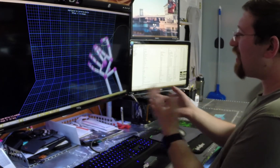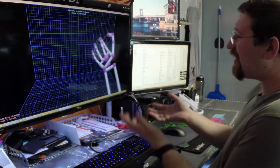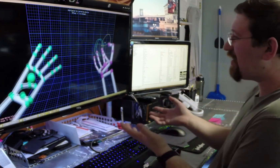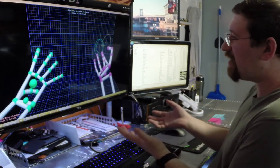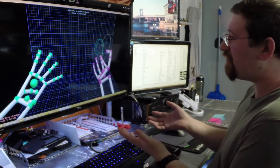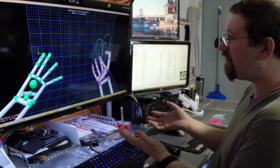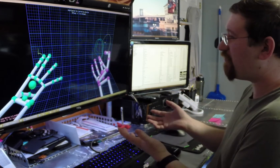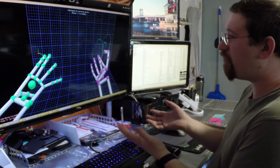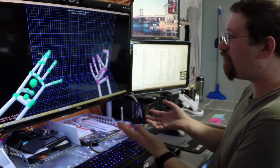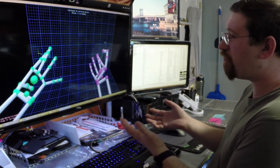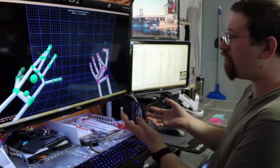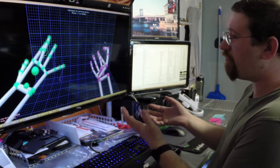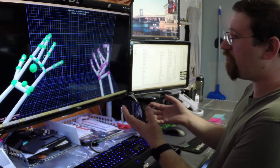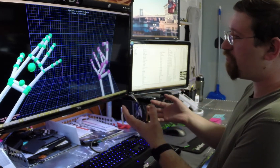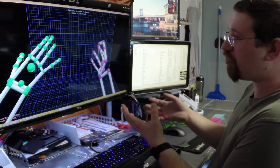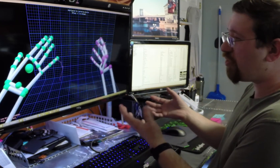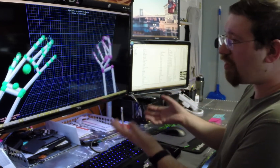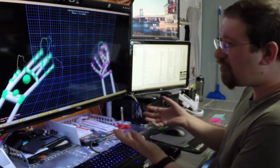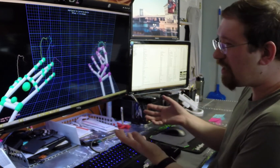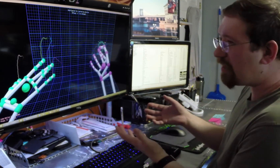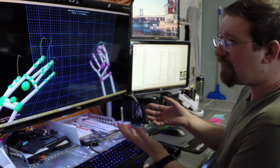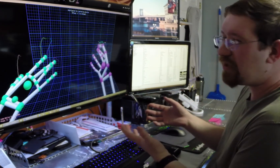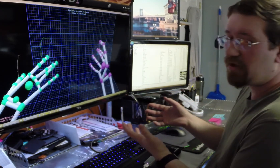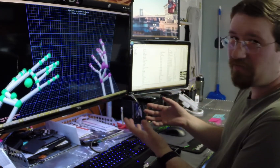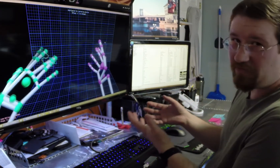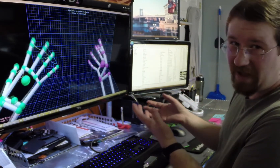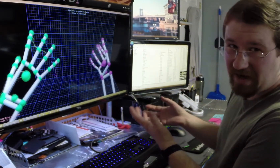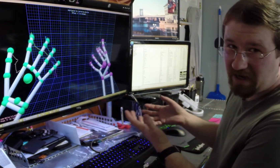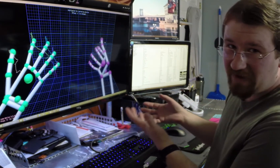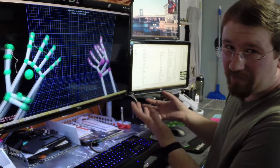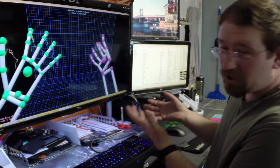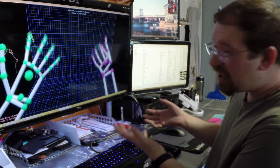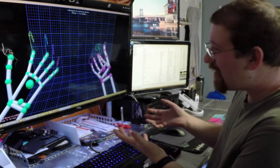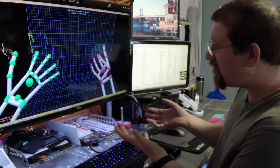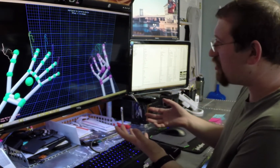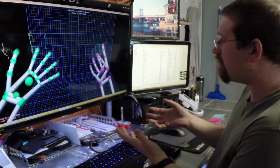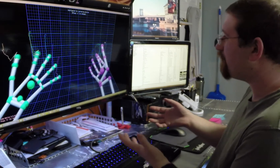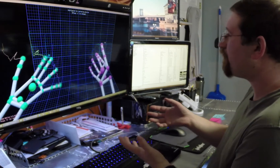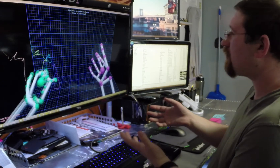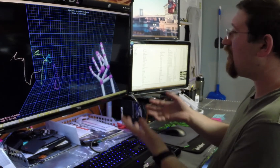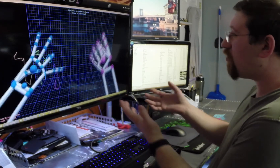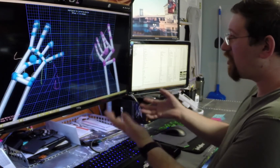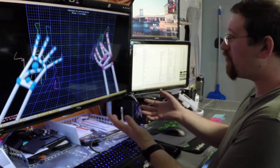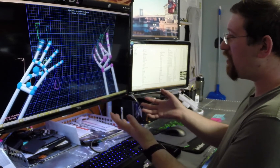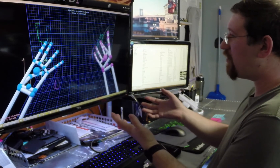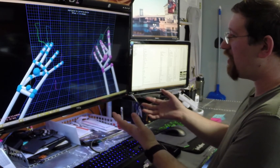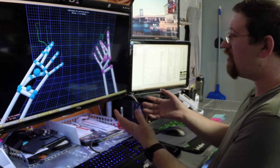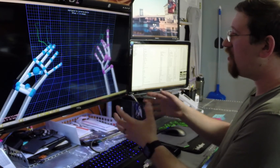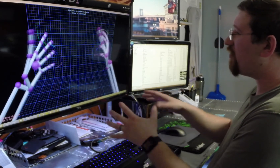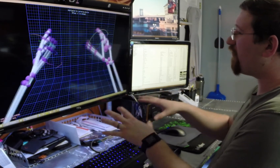And for that kind of application, it works pretty well.